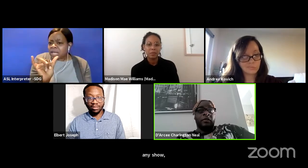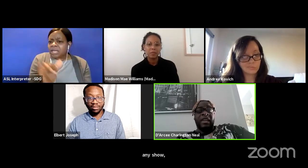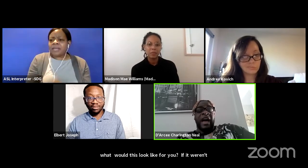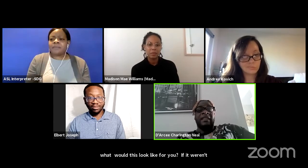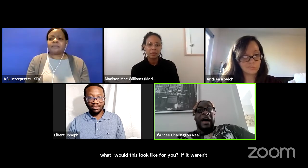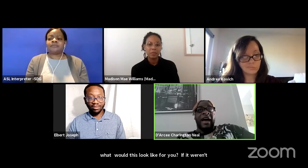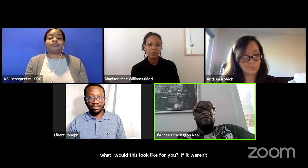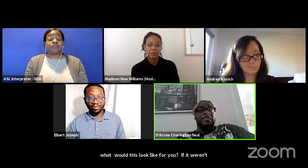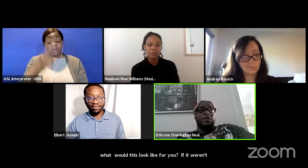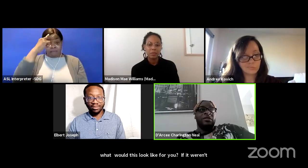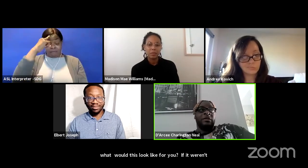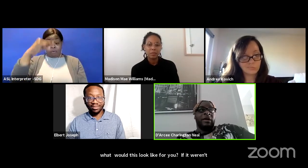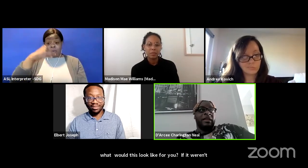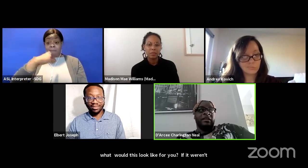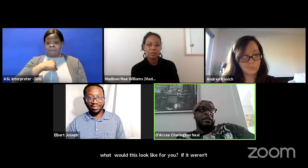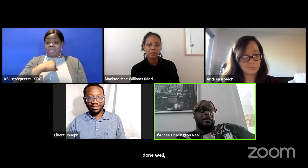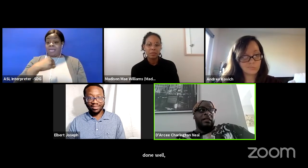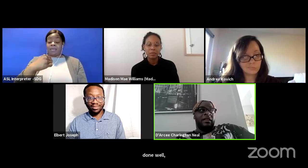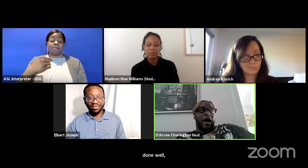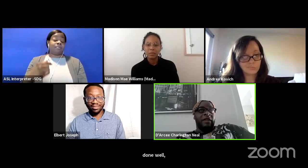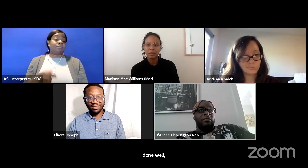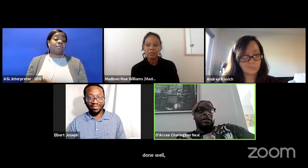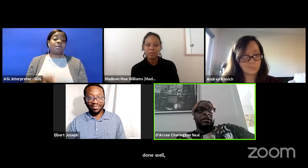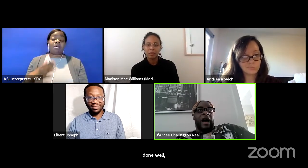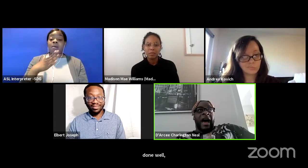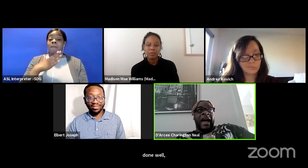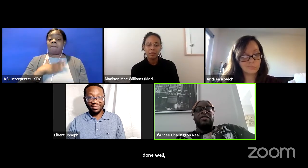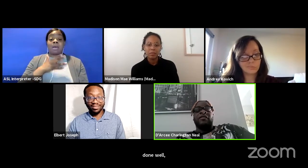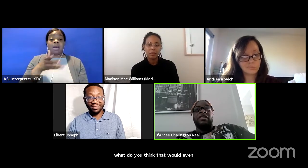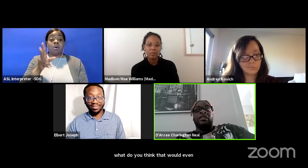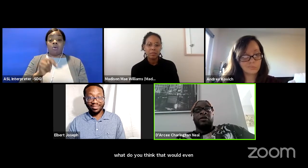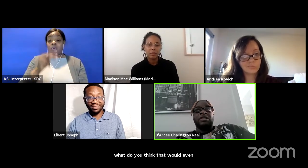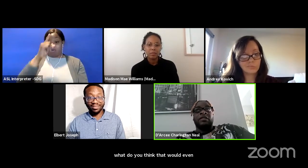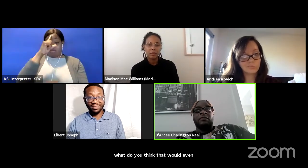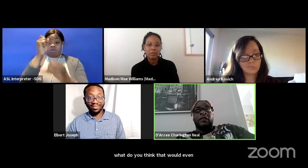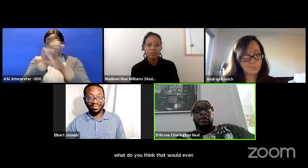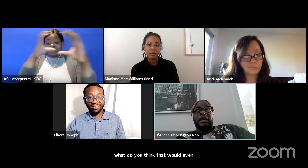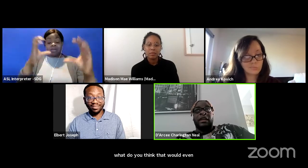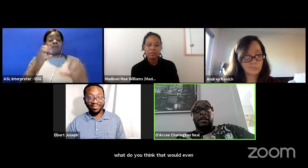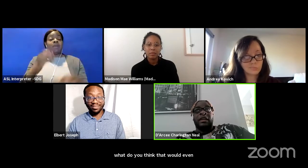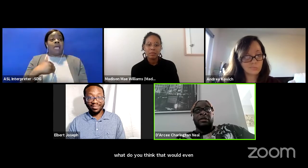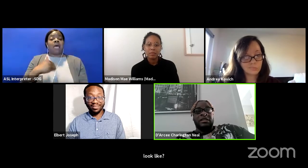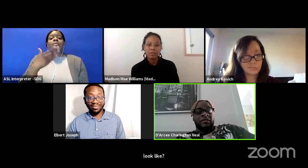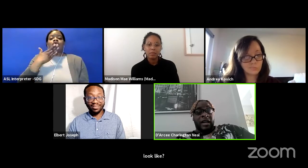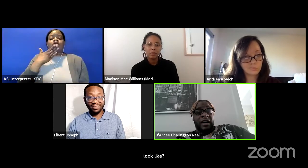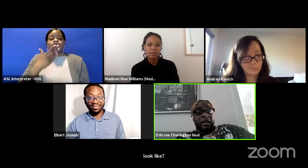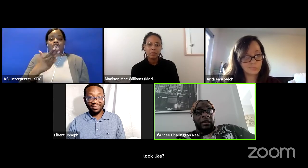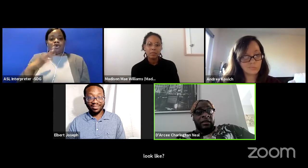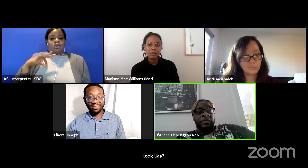for me I have this whole thing about like, you know, I had the very good fortune of being in a production of Tommy